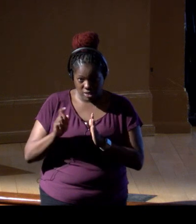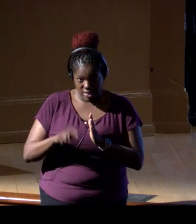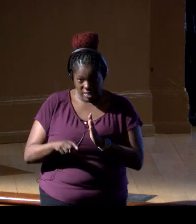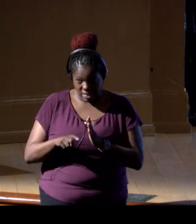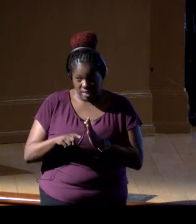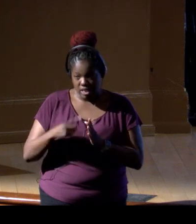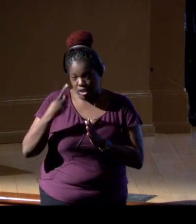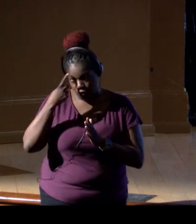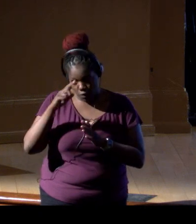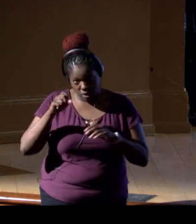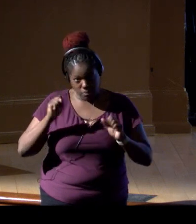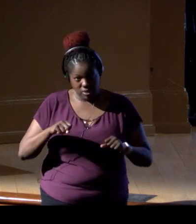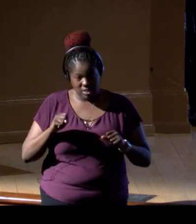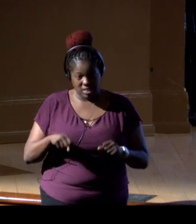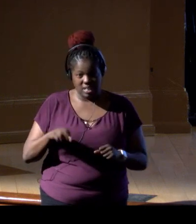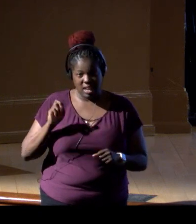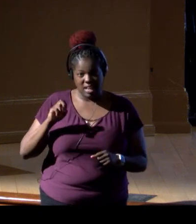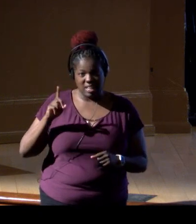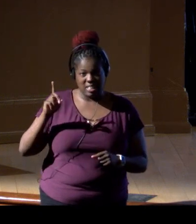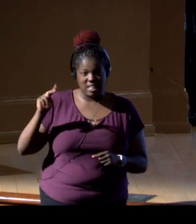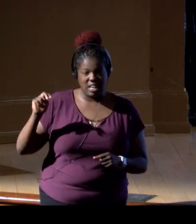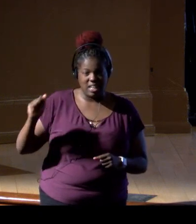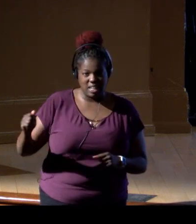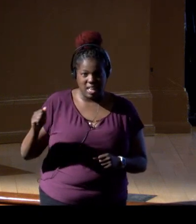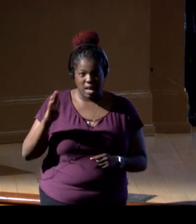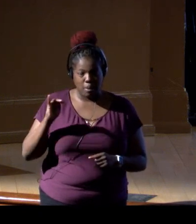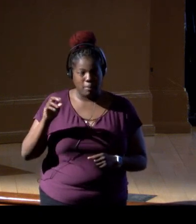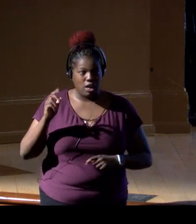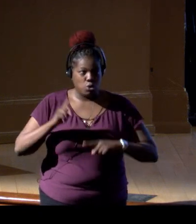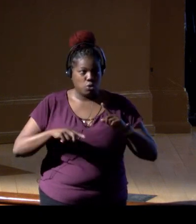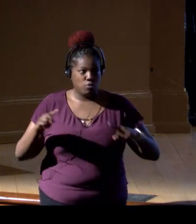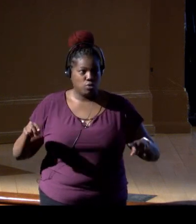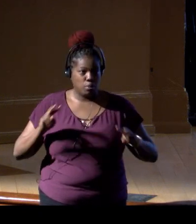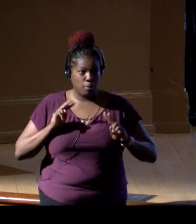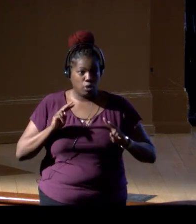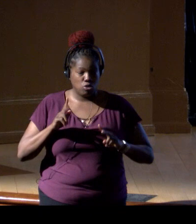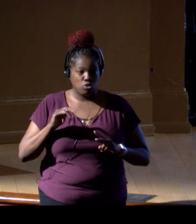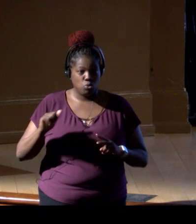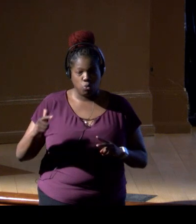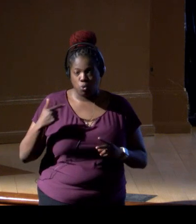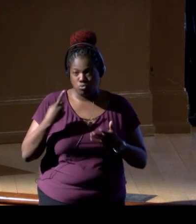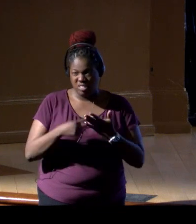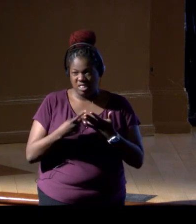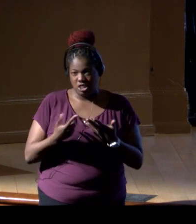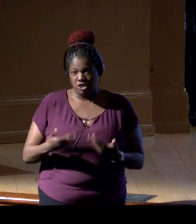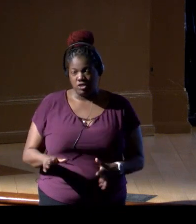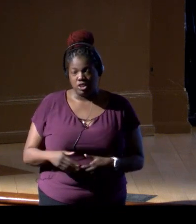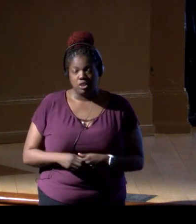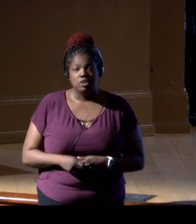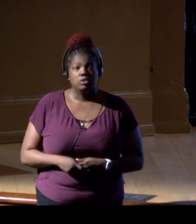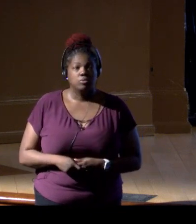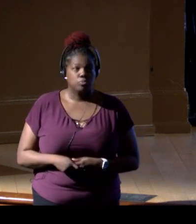the potential of eDNA as a biodiversity monitoring tool, and we've already had some discussion of that.